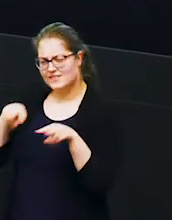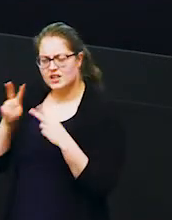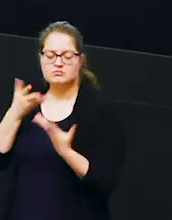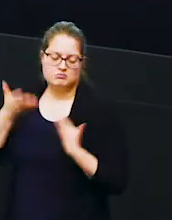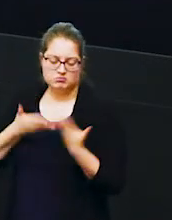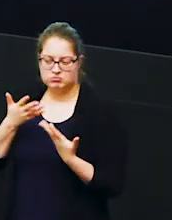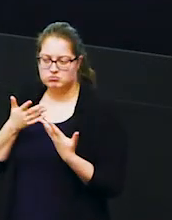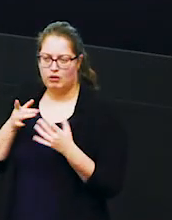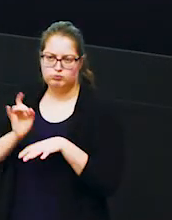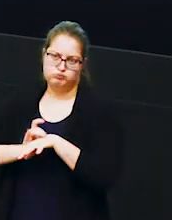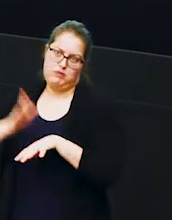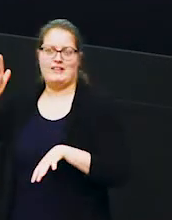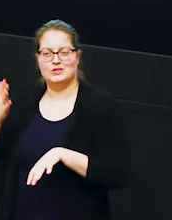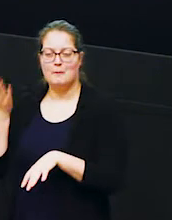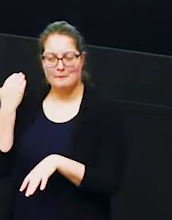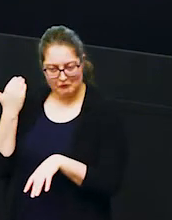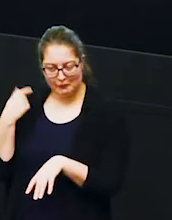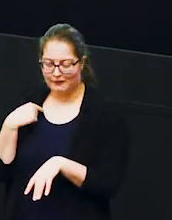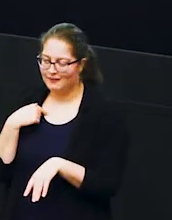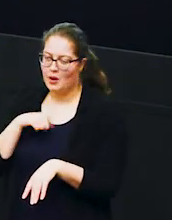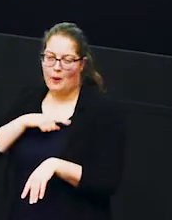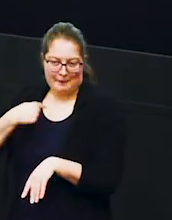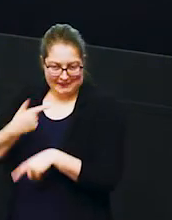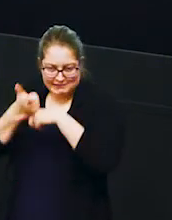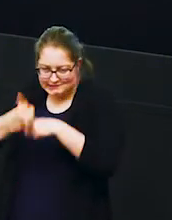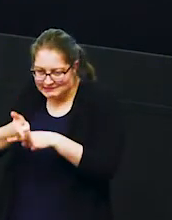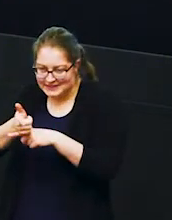as professional as the previous videos we've watched because this is my video and at this